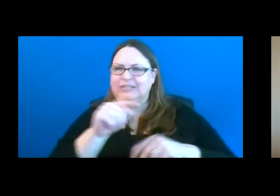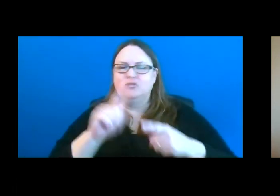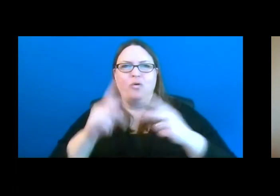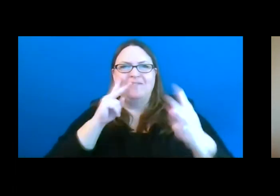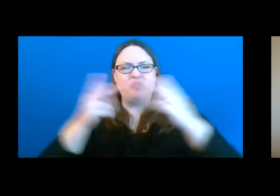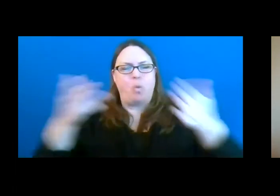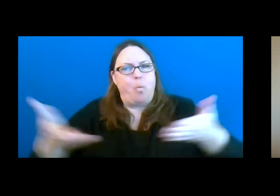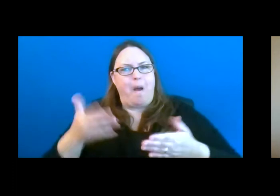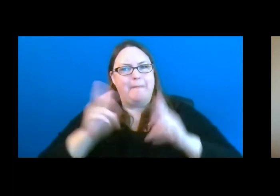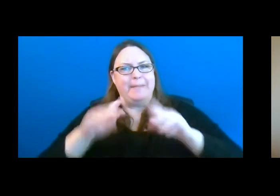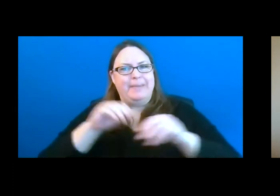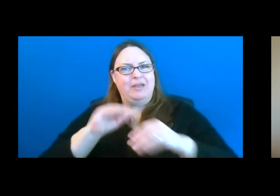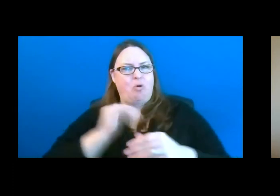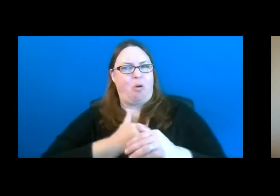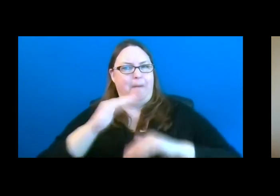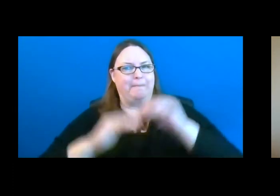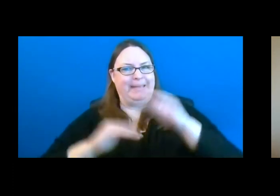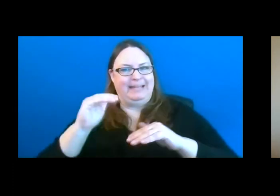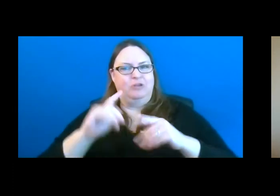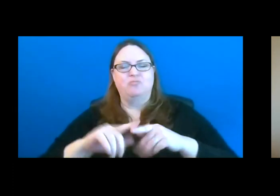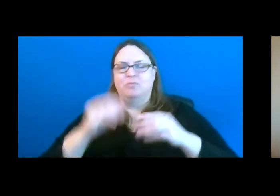our buildings, to let them know we will accommodate them.